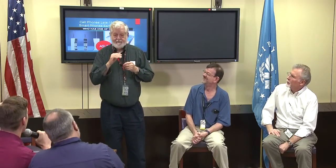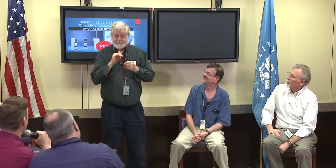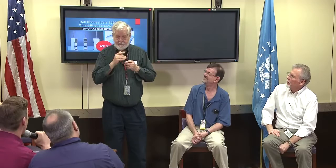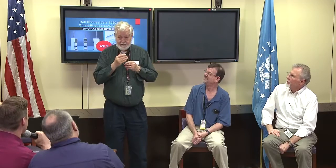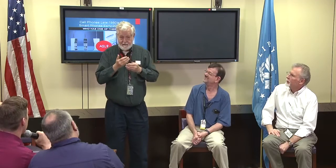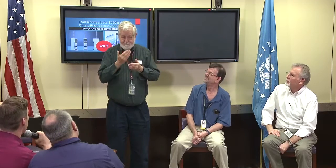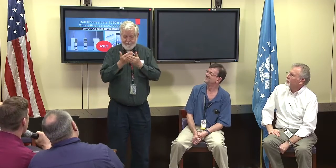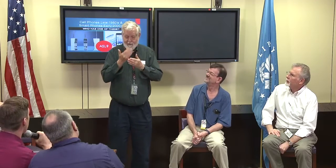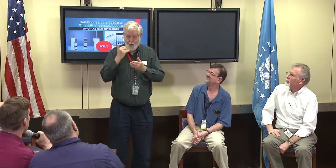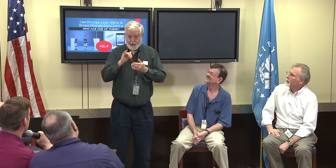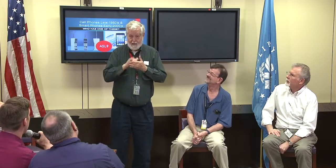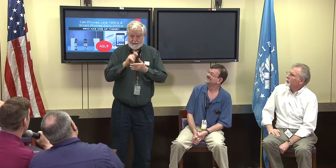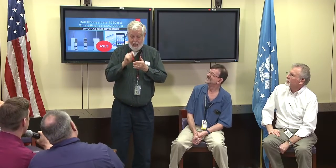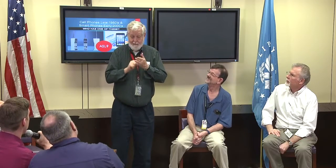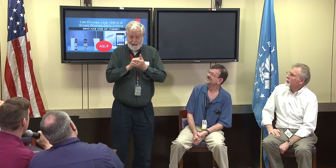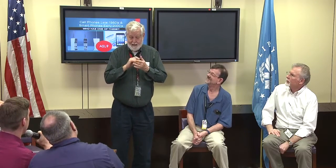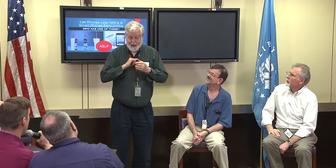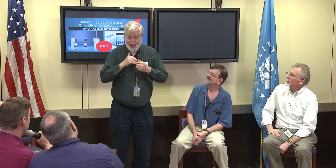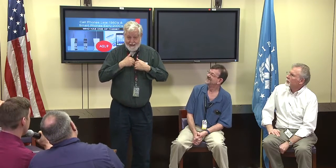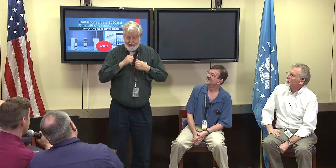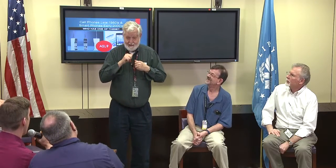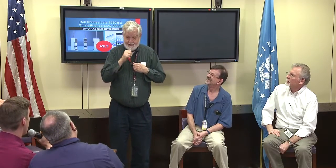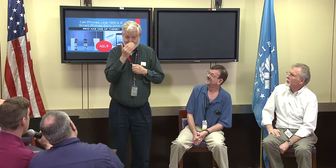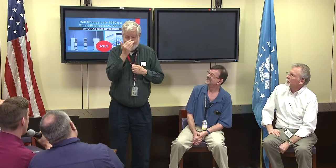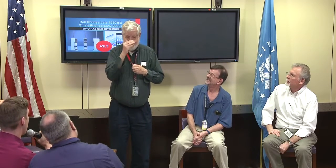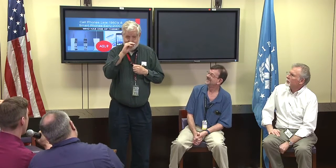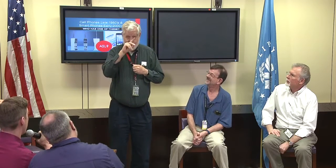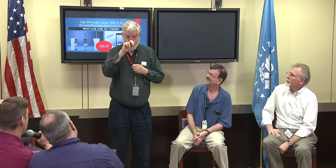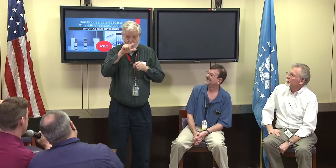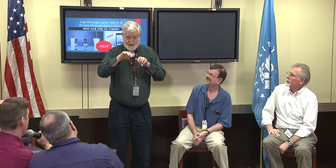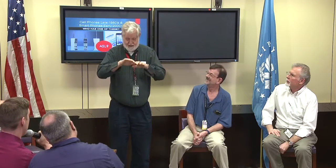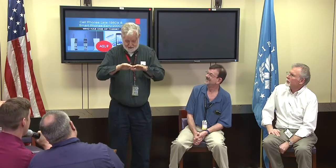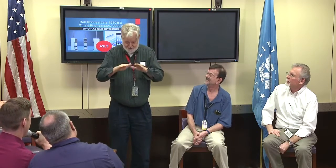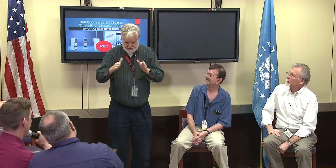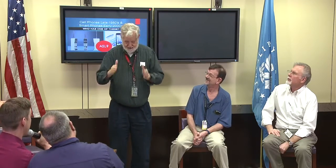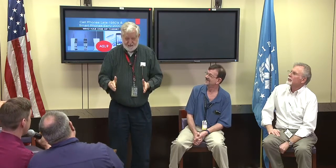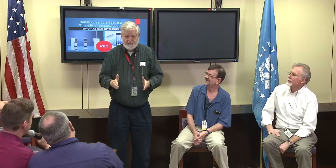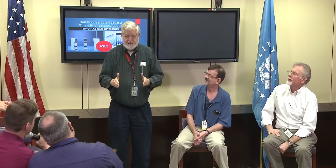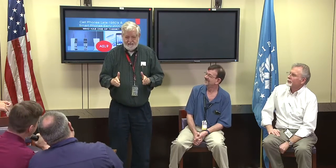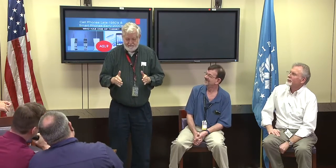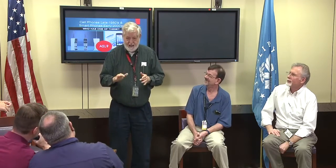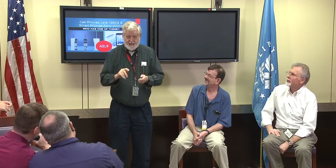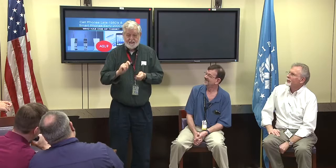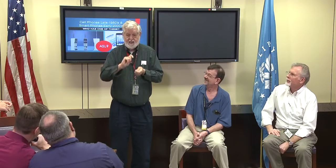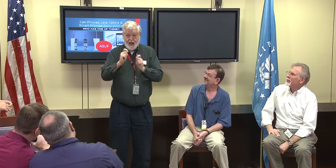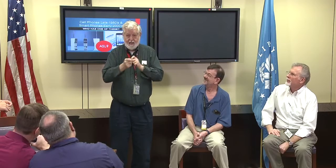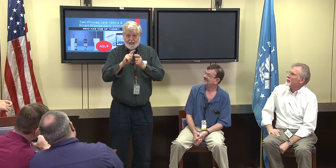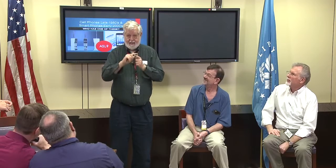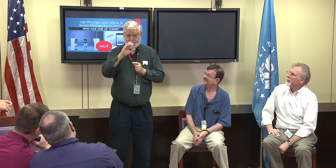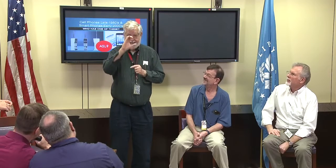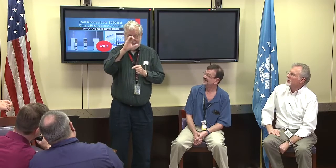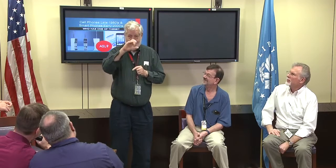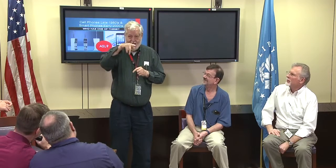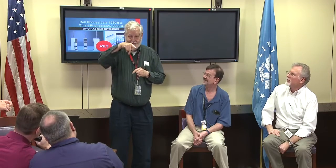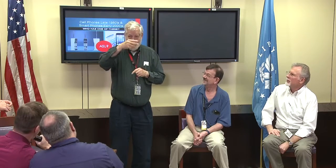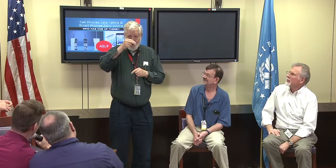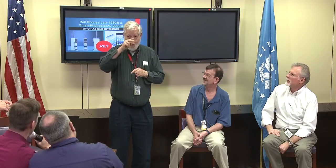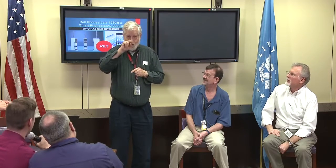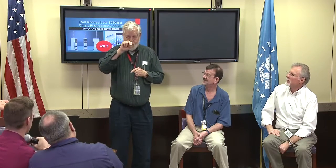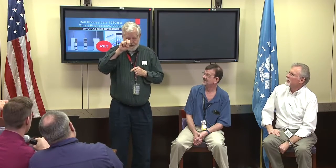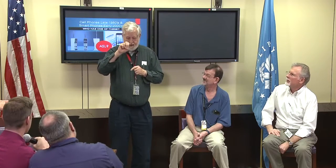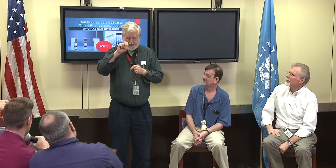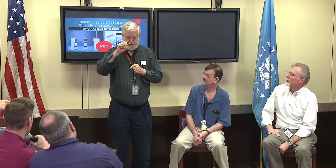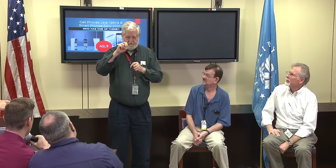but before the time when we had a mini com, and it was C phone,